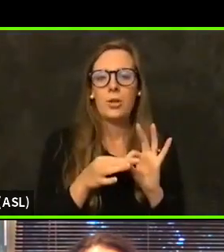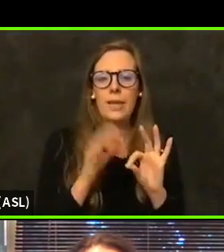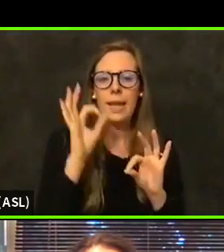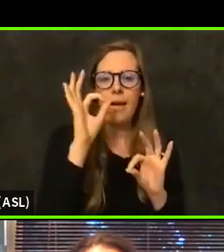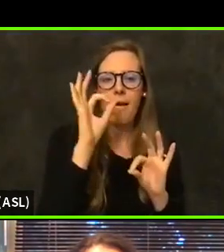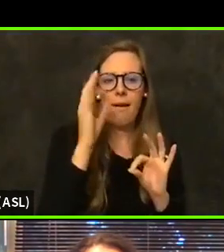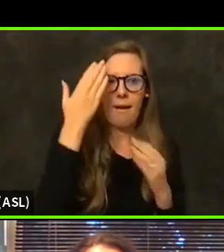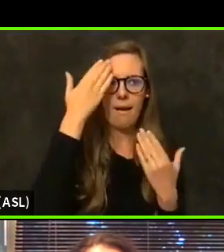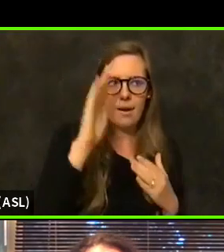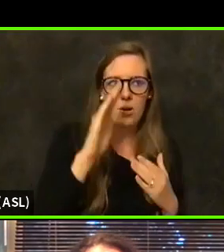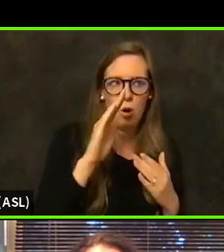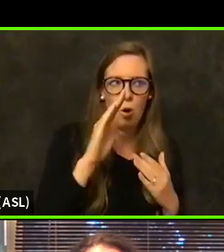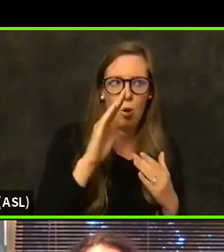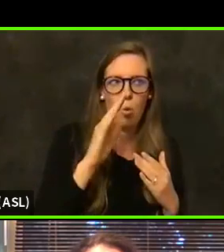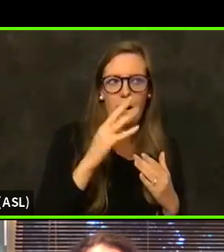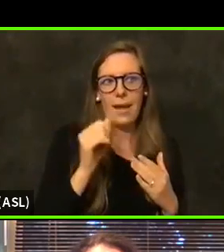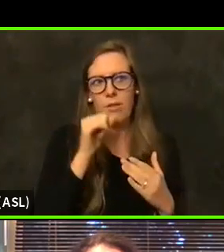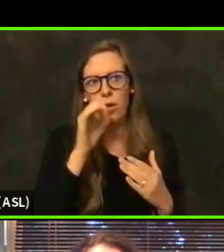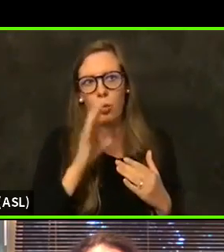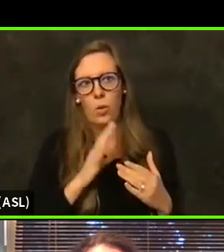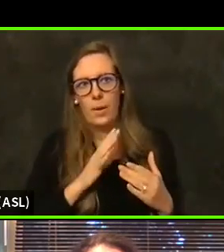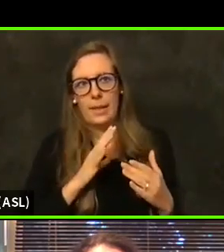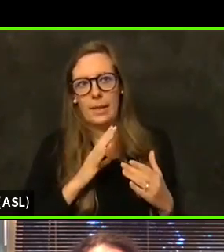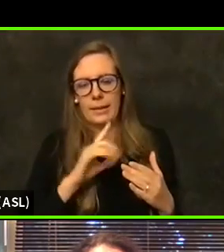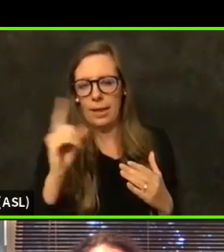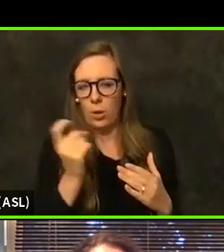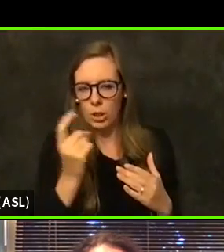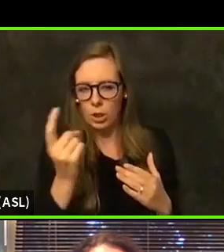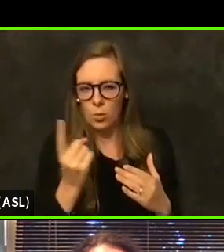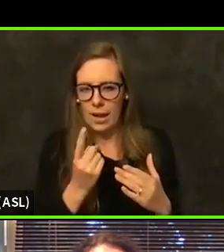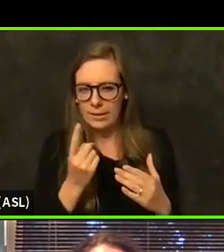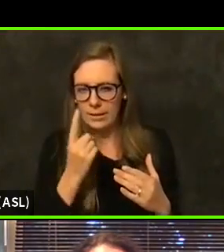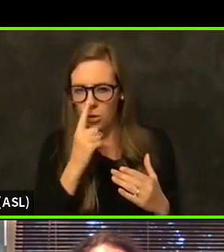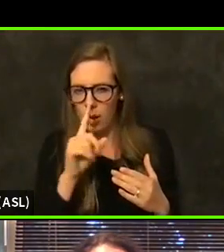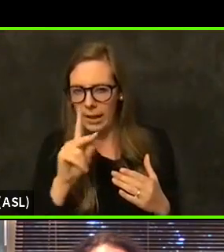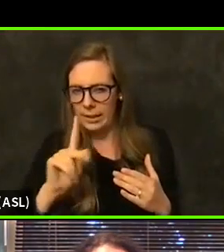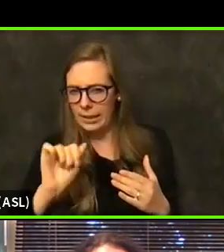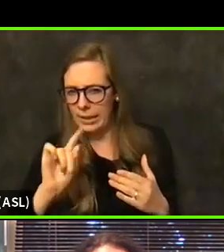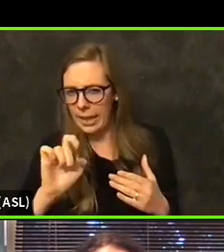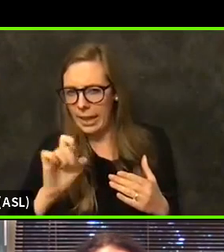it is on the line still if she's able to give a little more information. Sure.